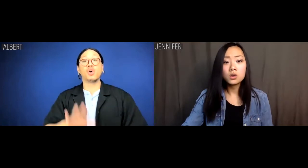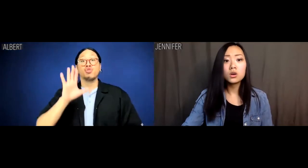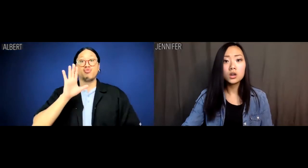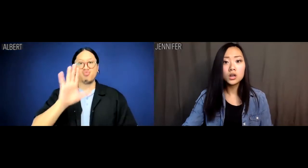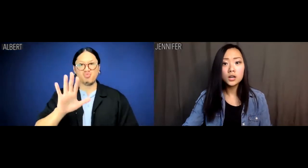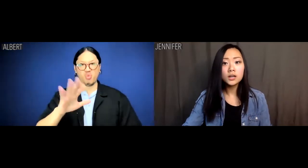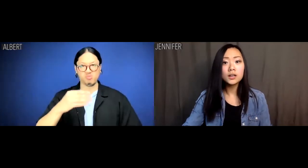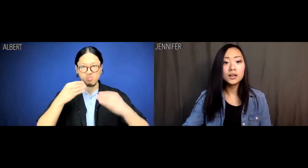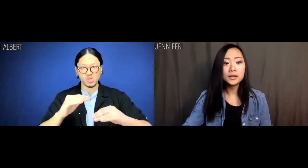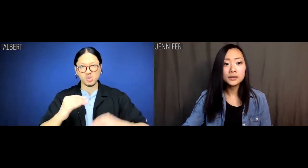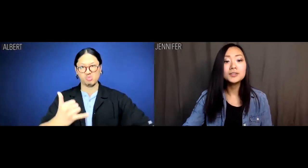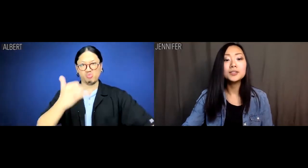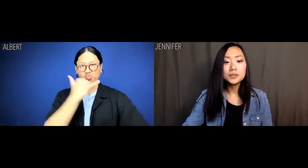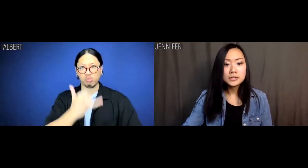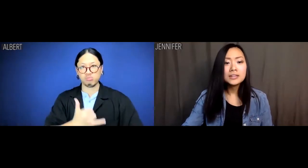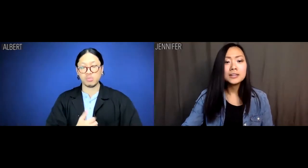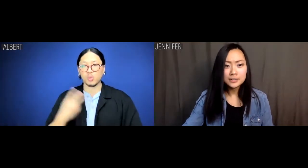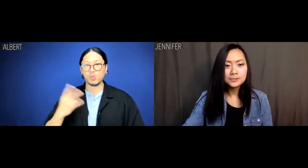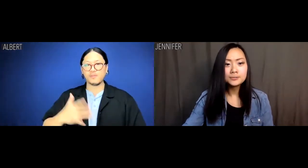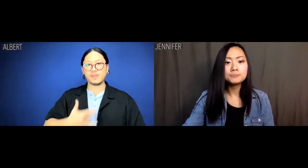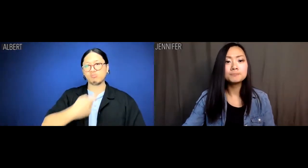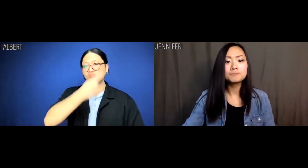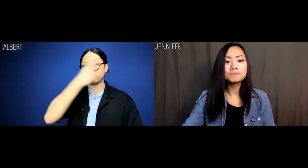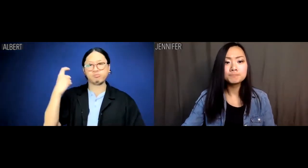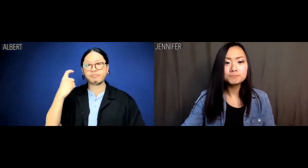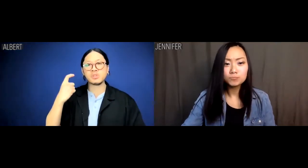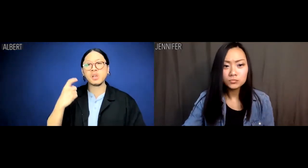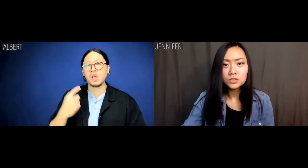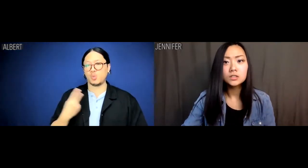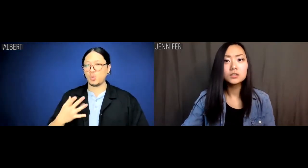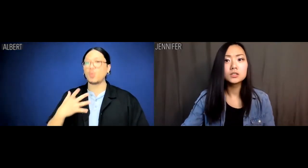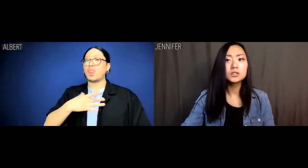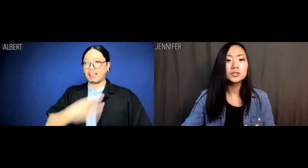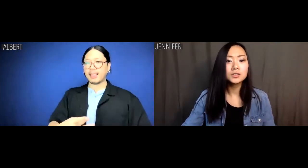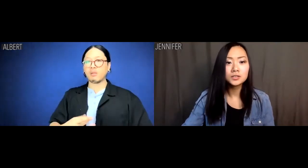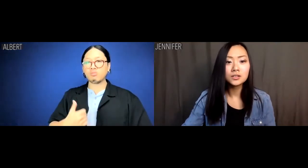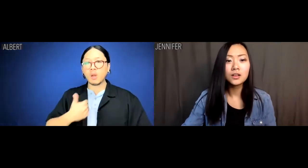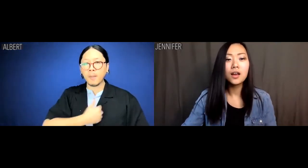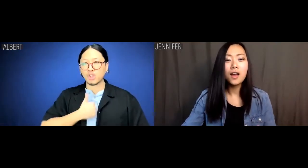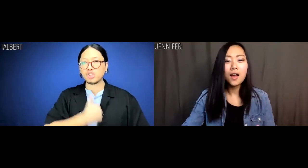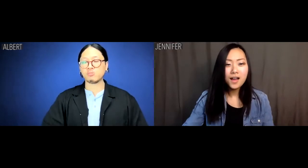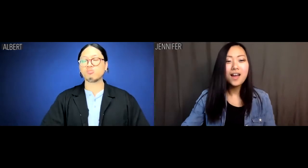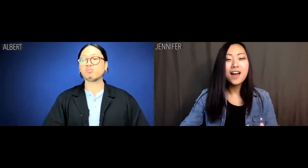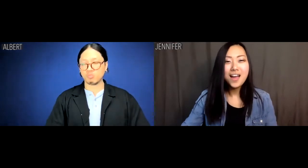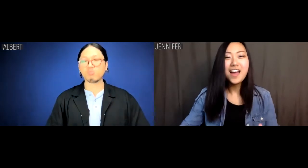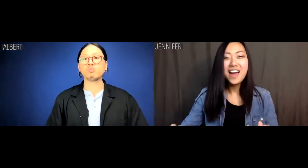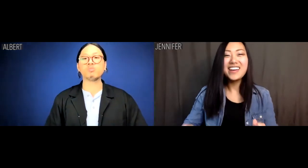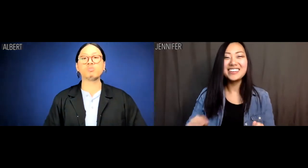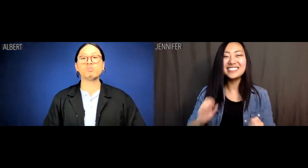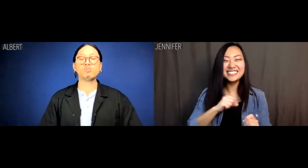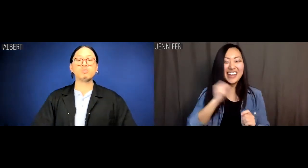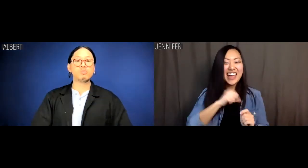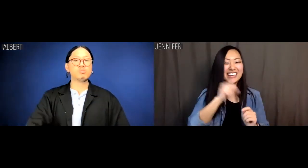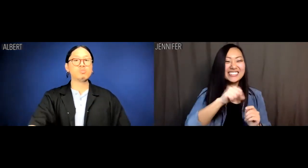Your methods were wrong. We feel traumatized, and we'd 'like' an apology.